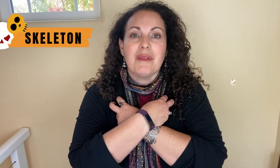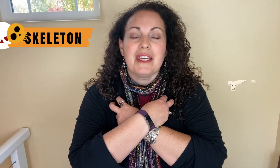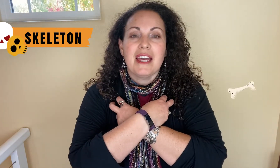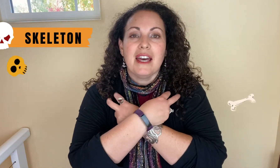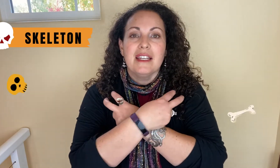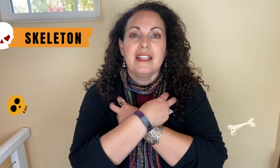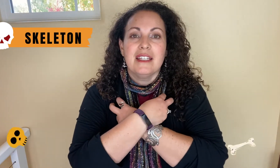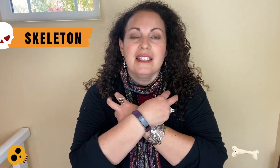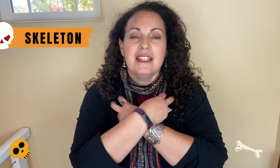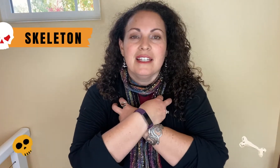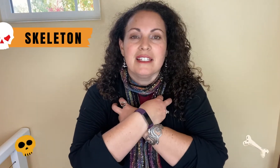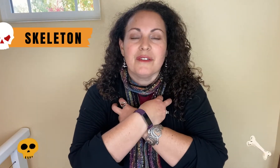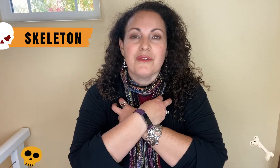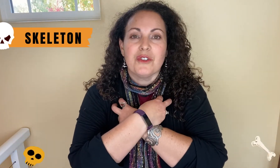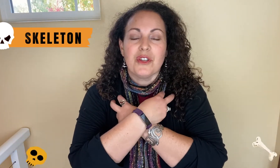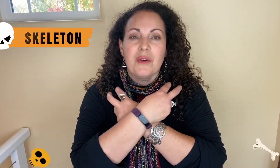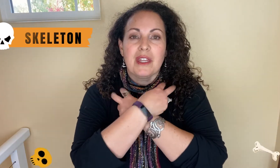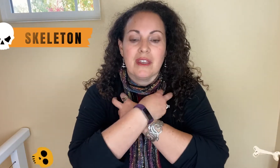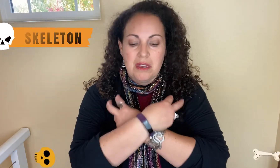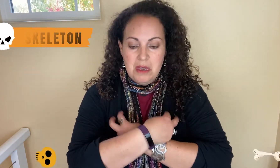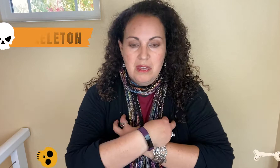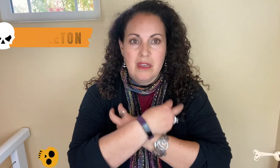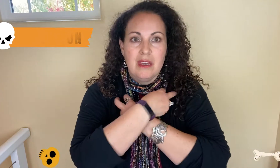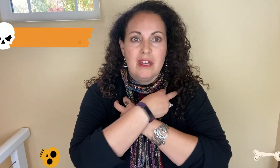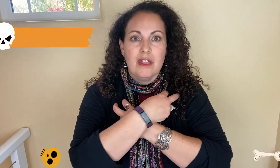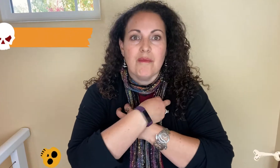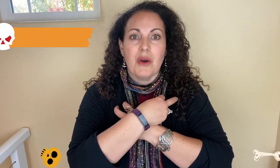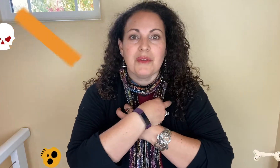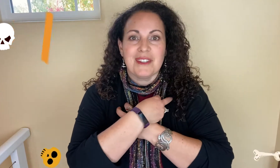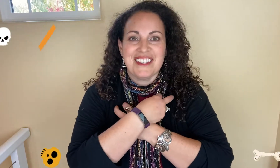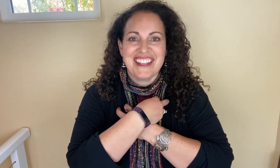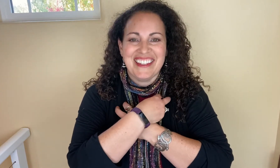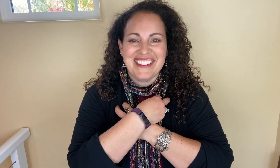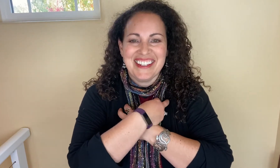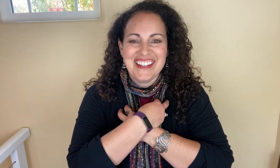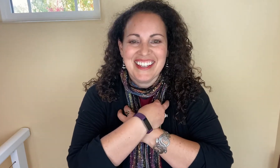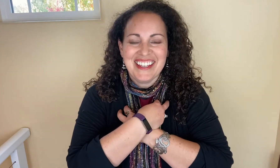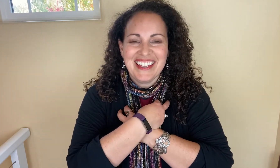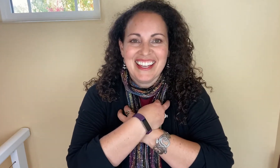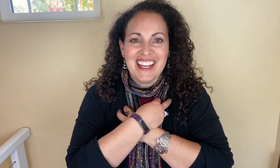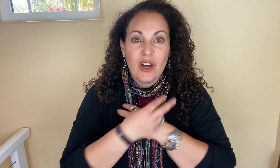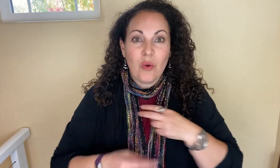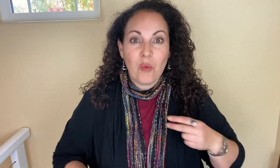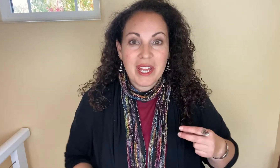like that it's like your showing the bones of the skeleton.